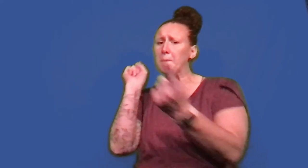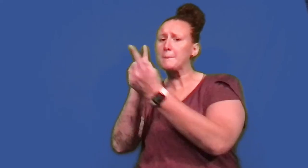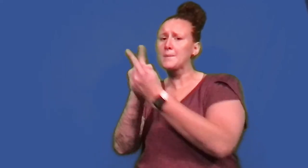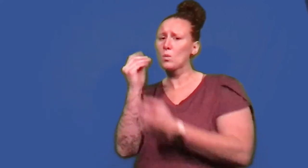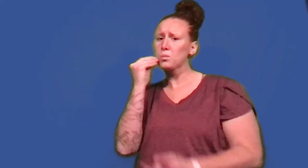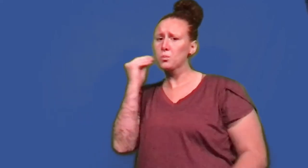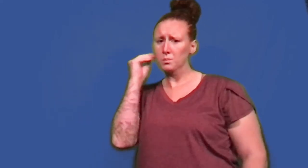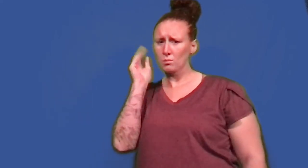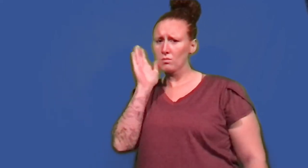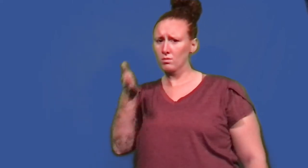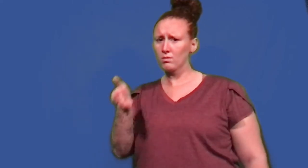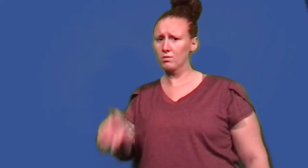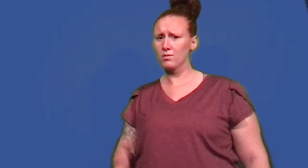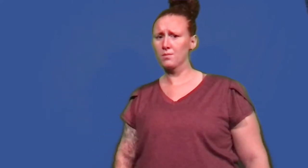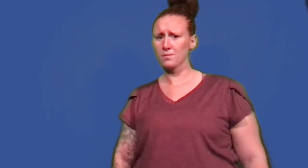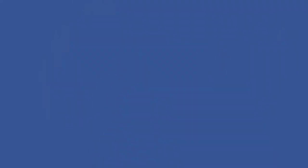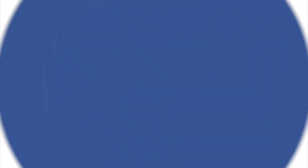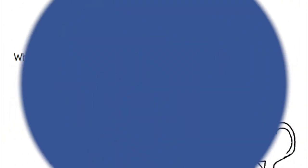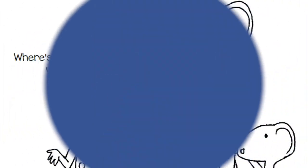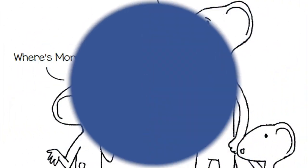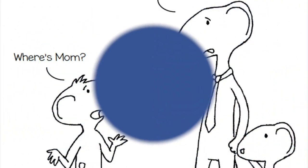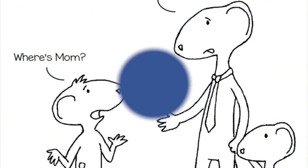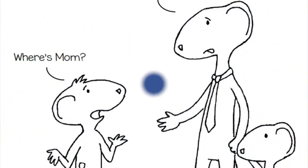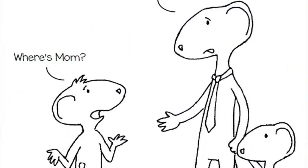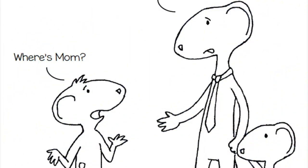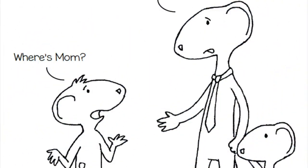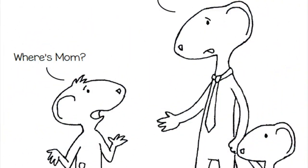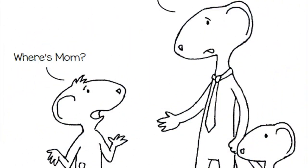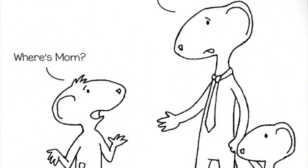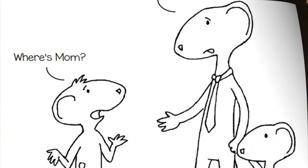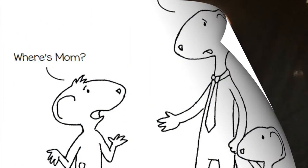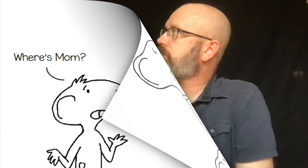Mom will meet us at home.